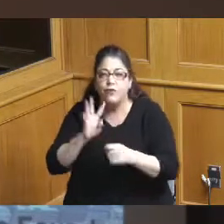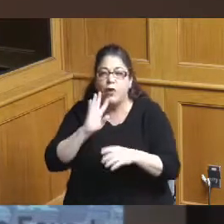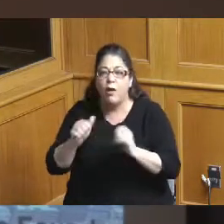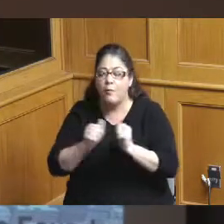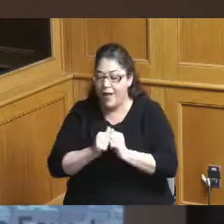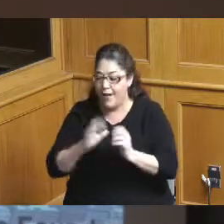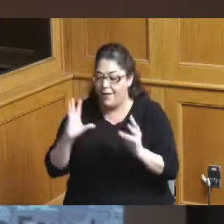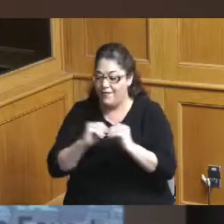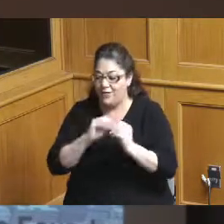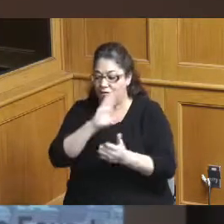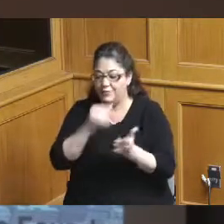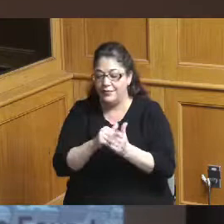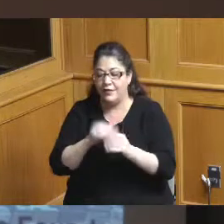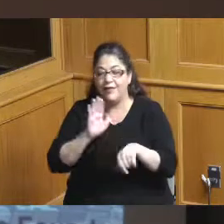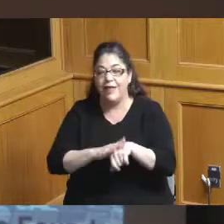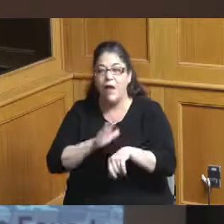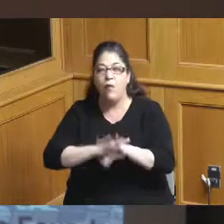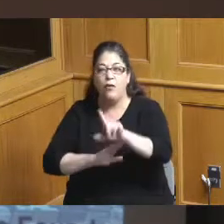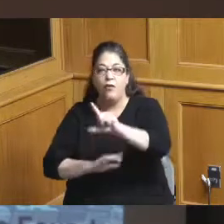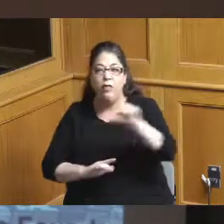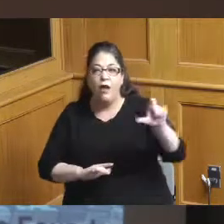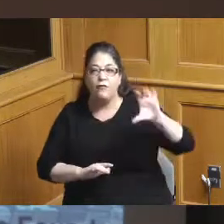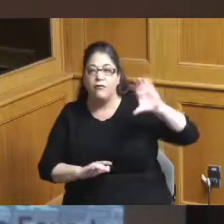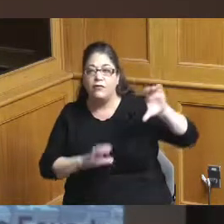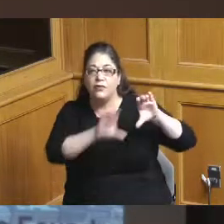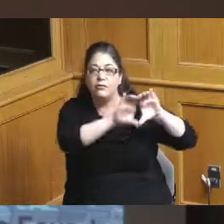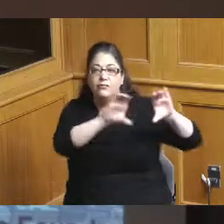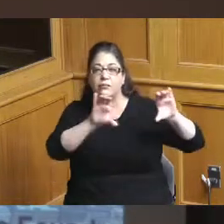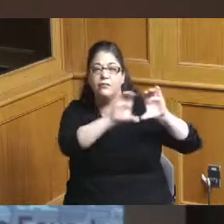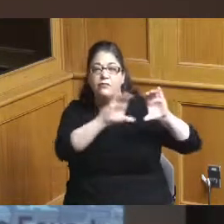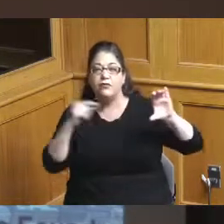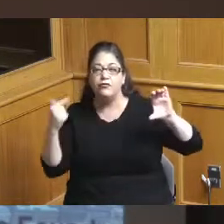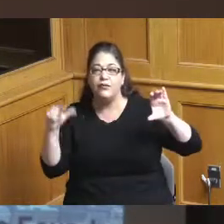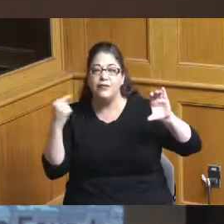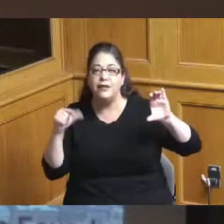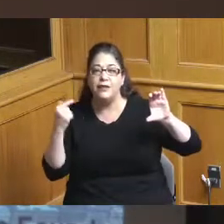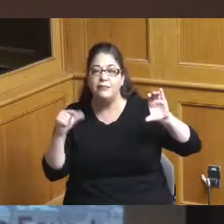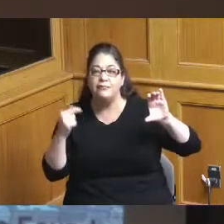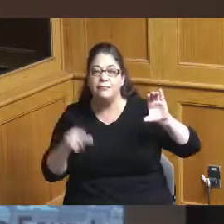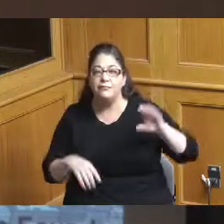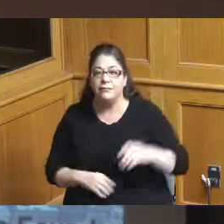the light green shaded and the whatever that color is we'll call it orange and black right